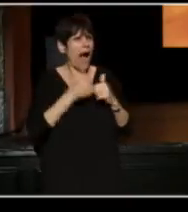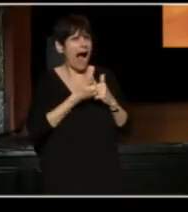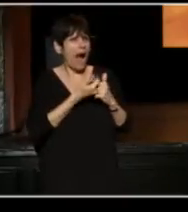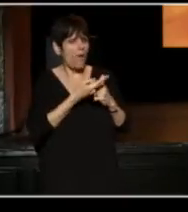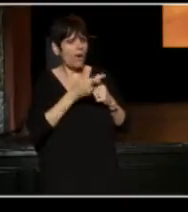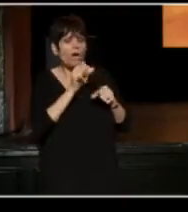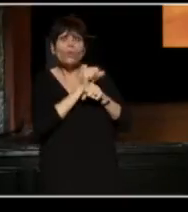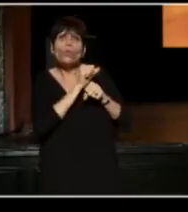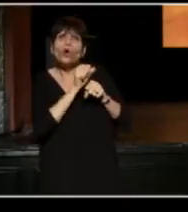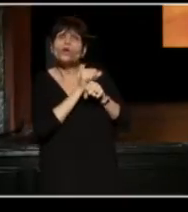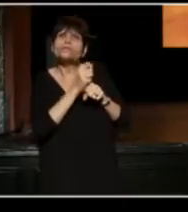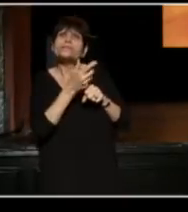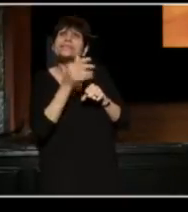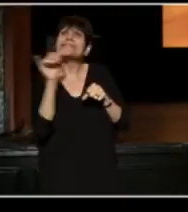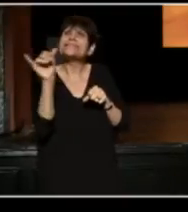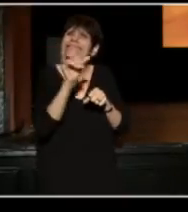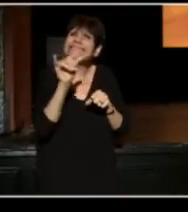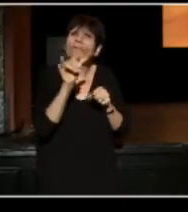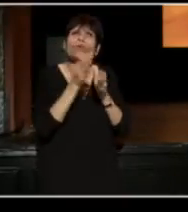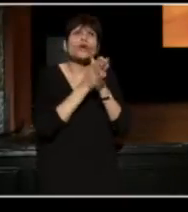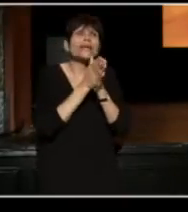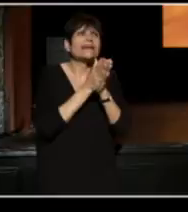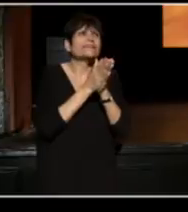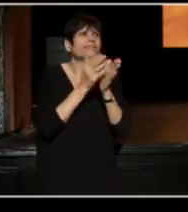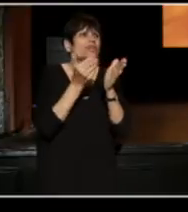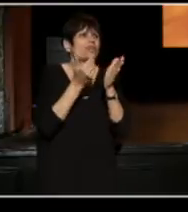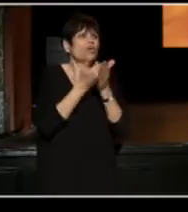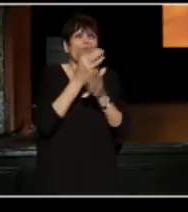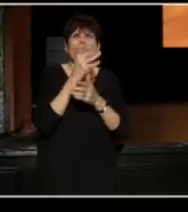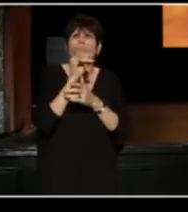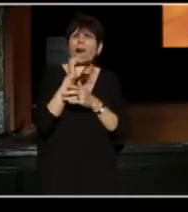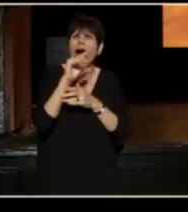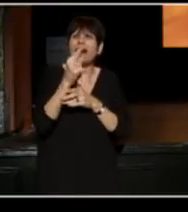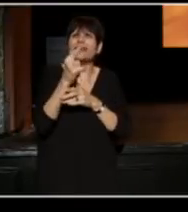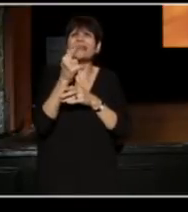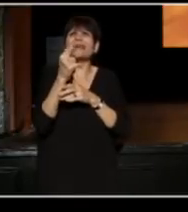he worked on other similar initiatives like the New Harmony Project, he ran the O'Neal Center,